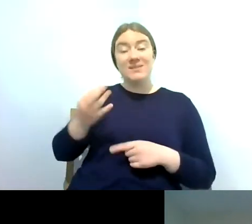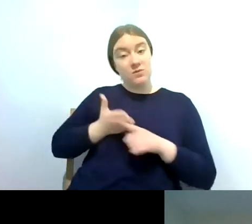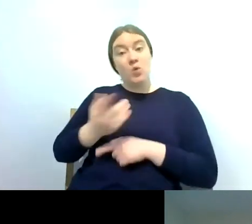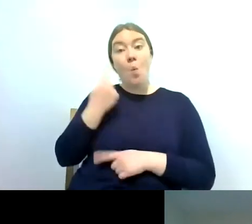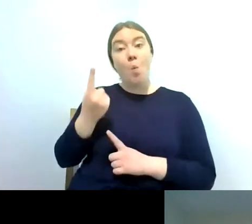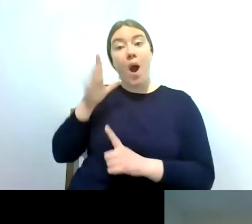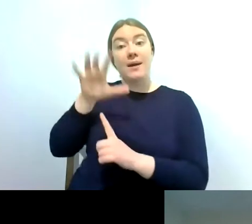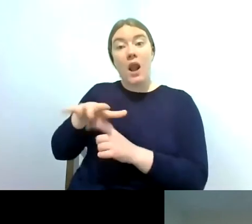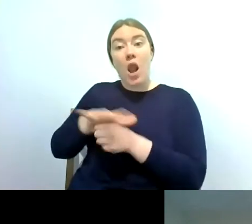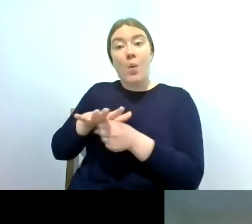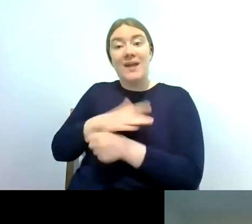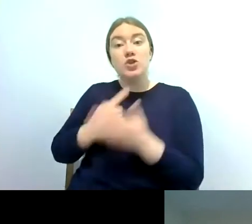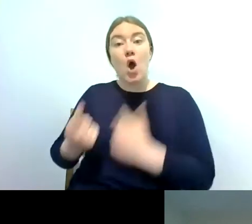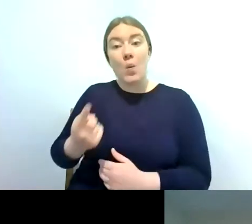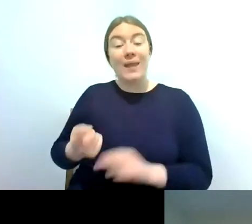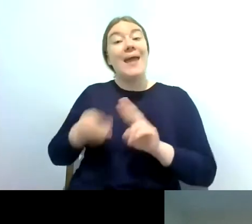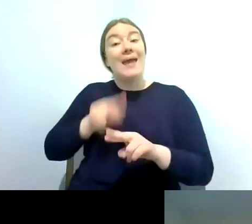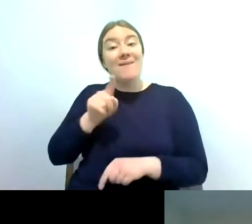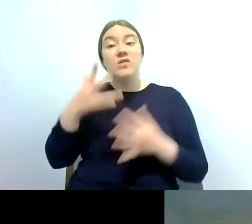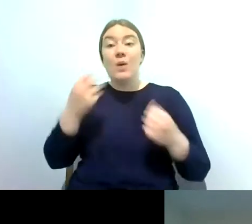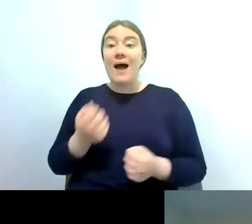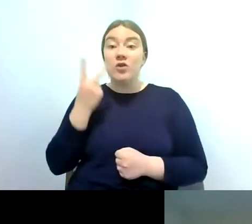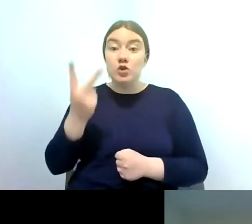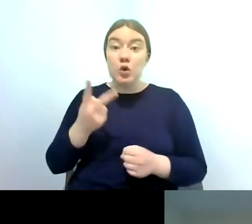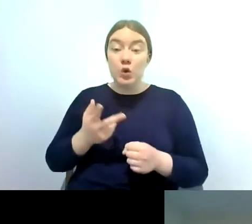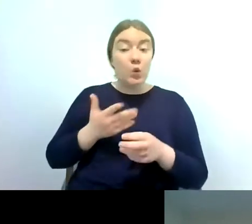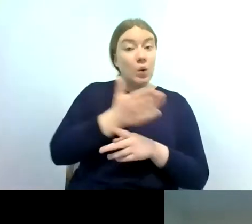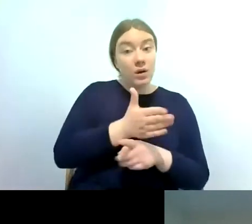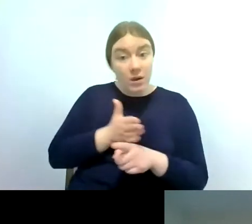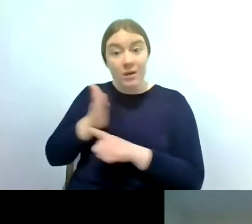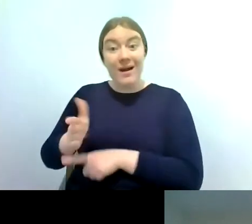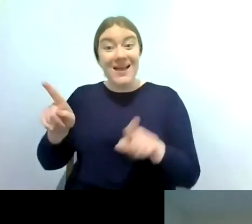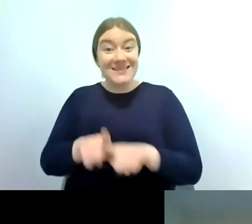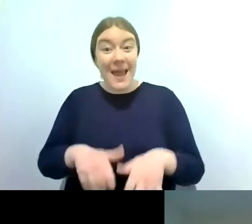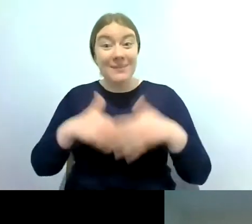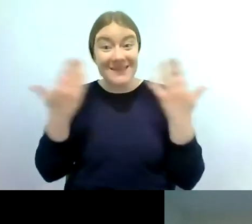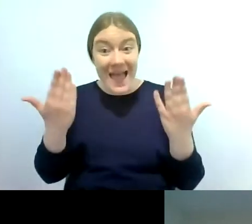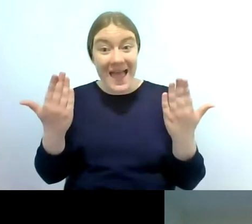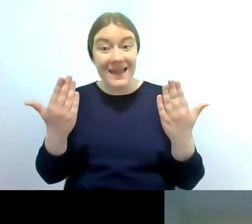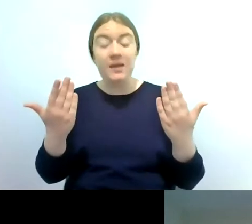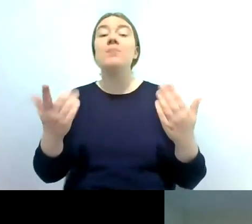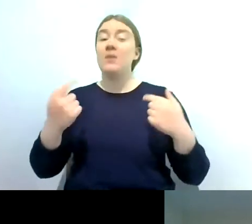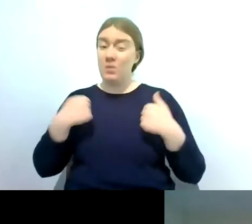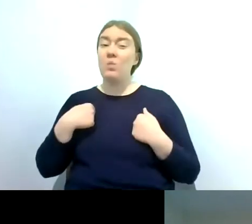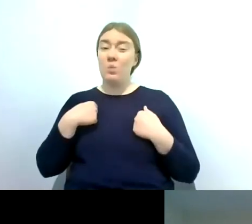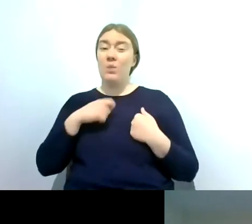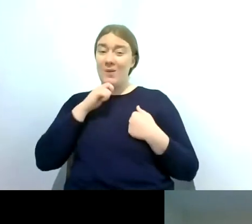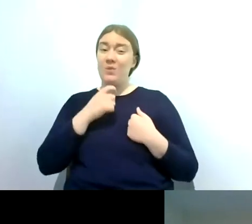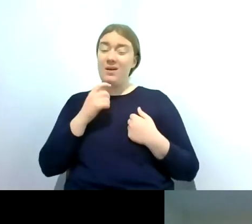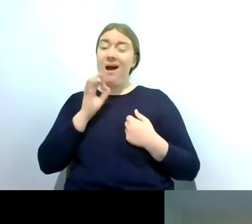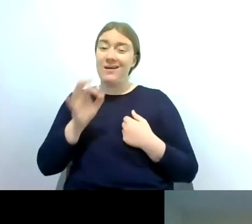if you were going to multiple sites on one day we would ask you to either have two sets of equipment